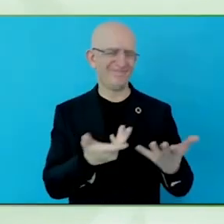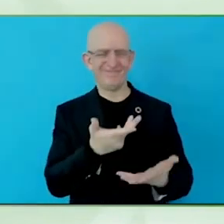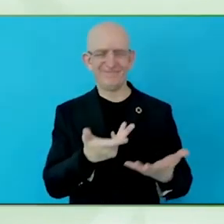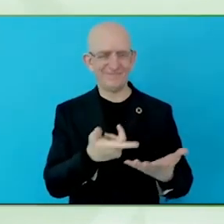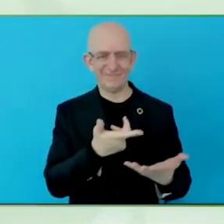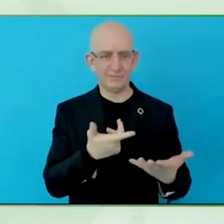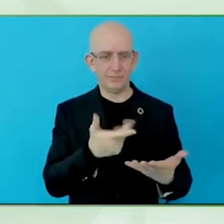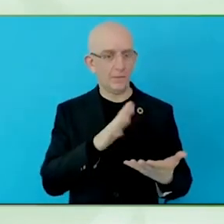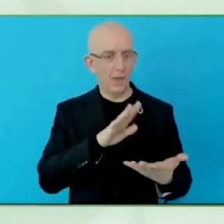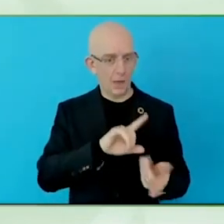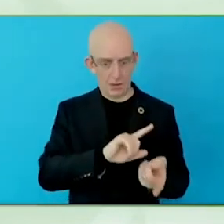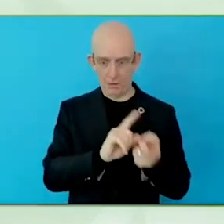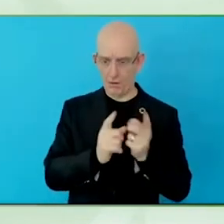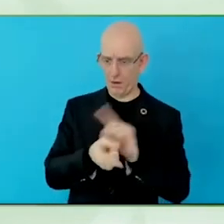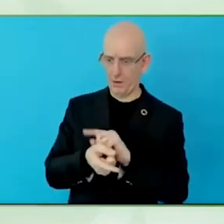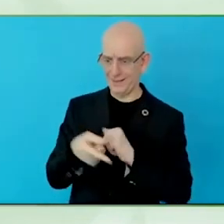activities and participate like anyone else and this report makes it very clear.